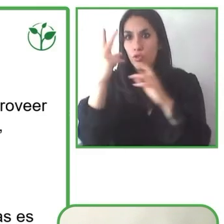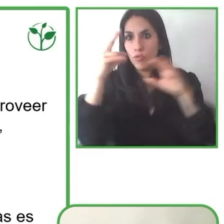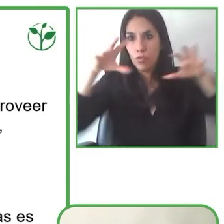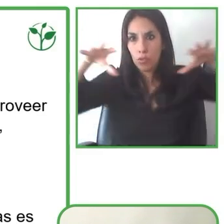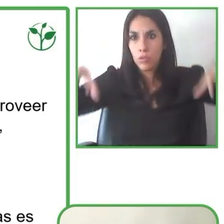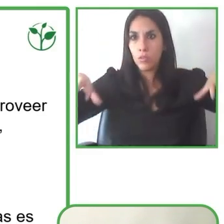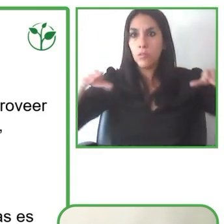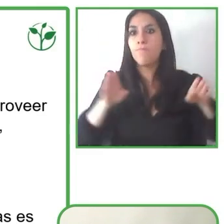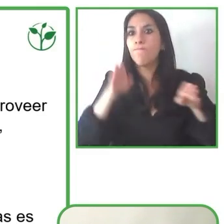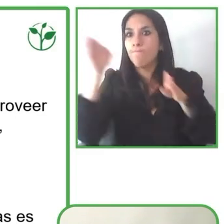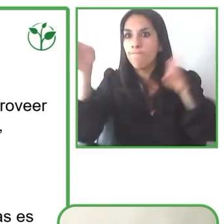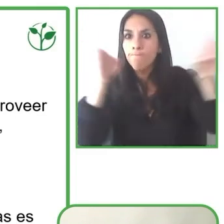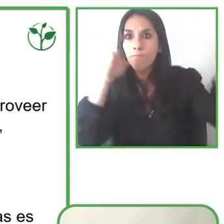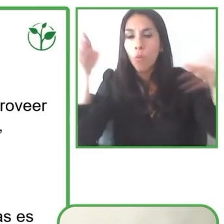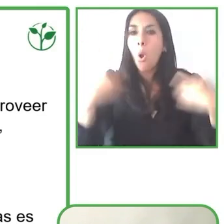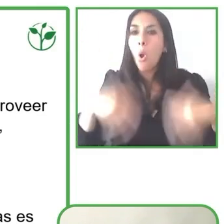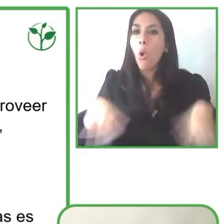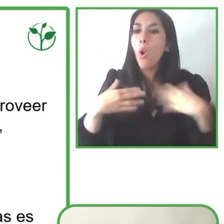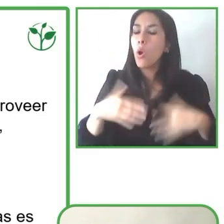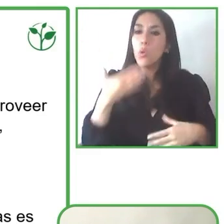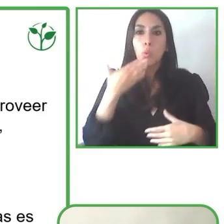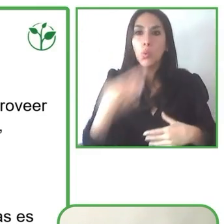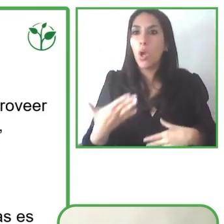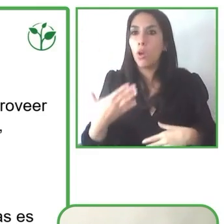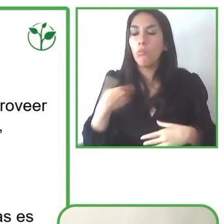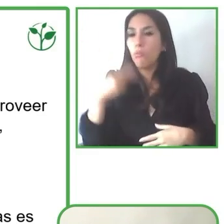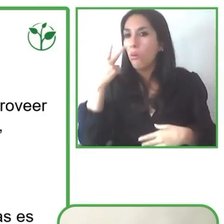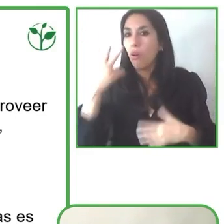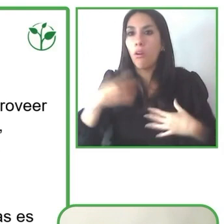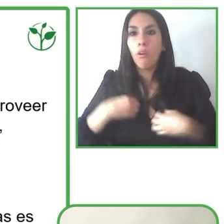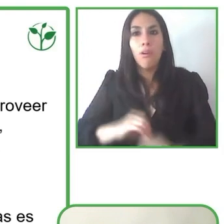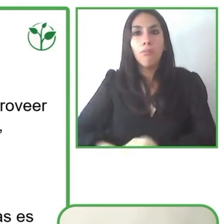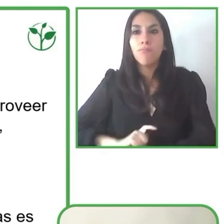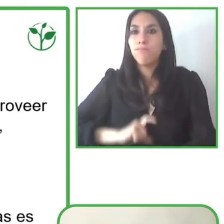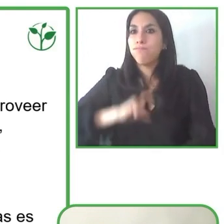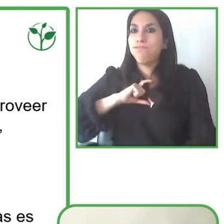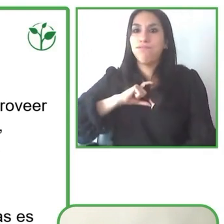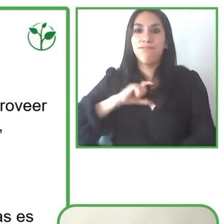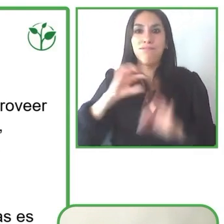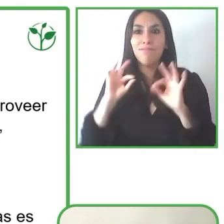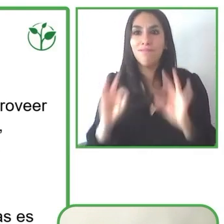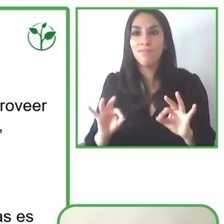that would have broadened that market offering, and it allowed us to